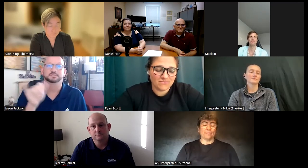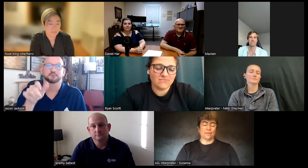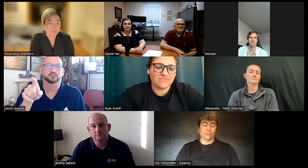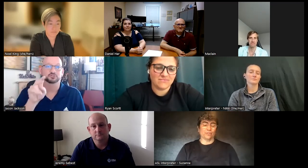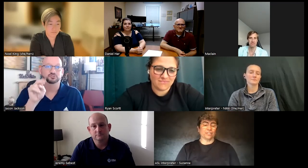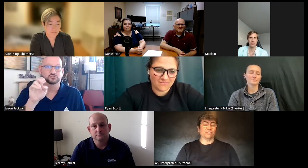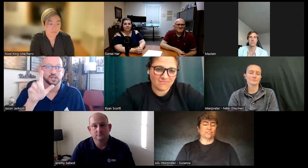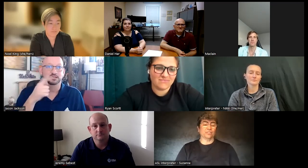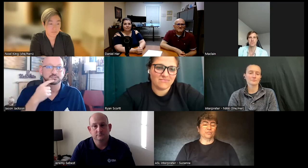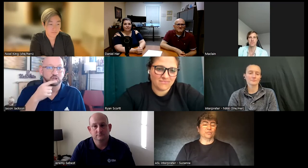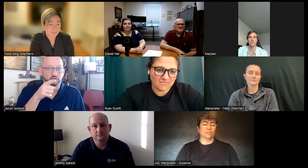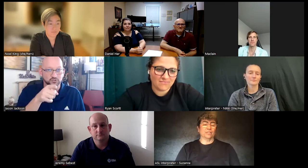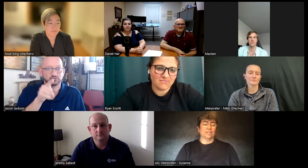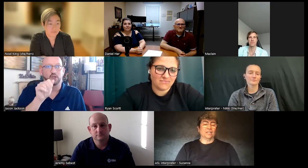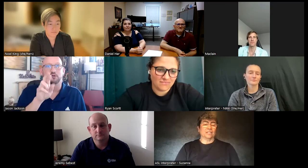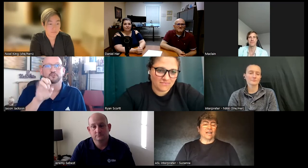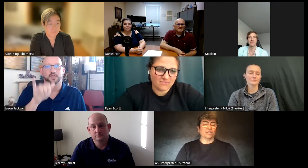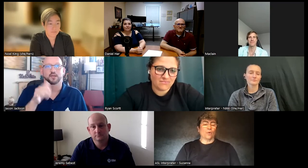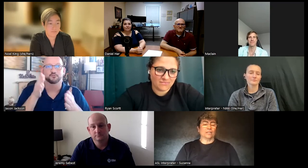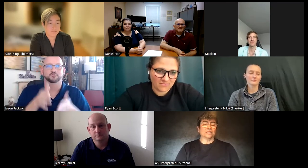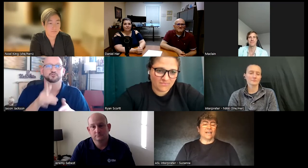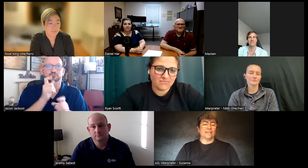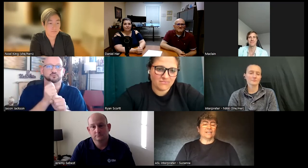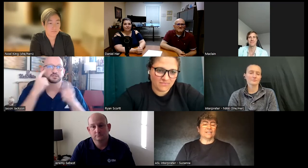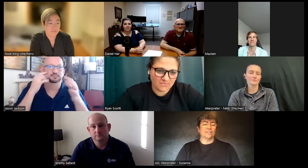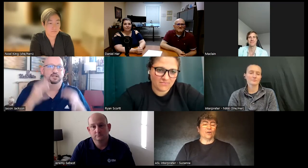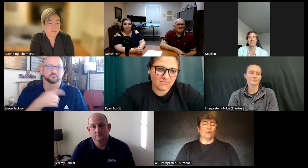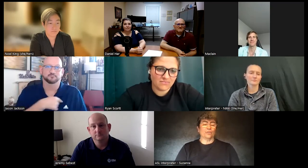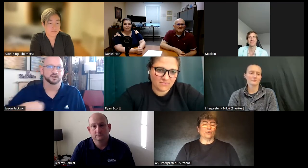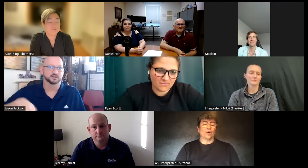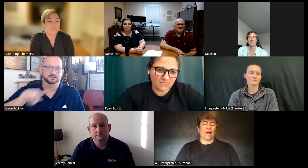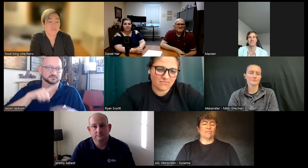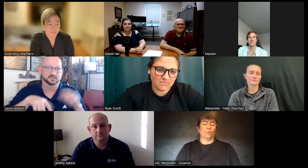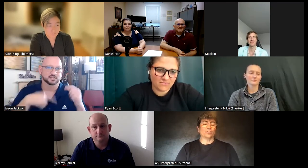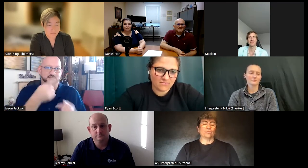happy with yourself too like Noel said you know you have the one